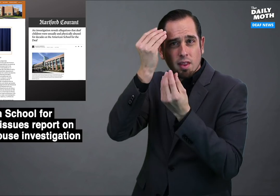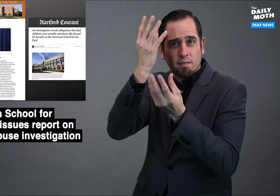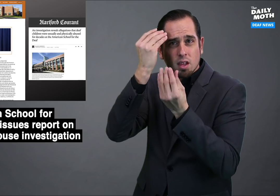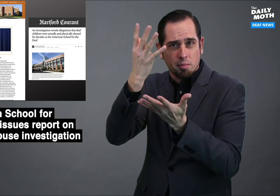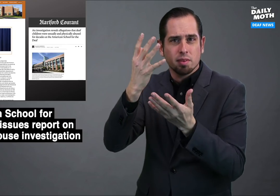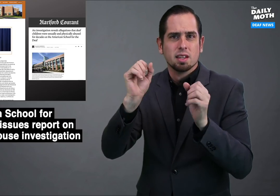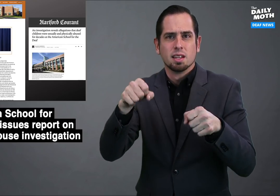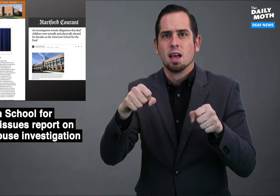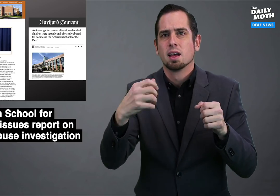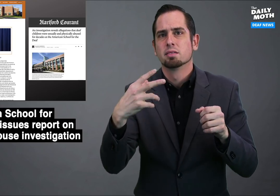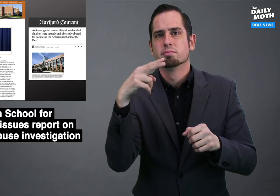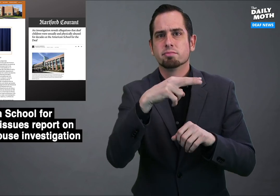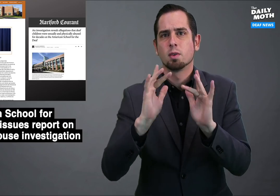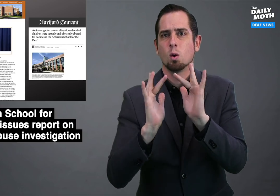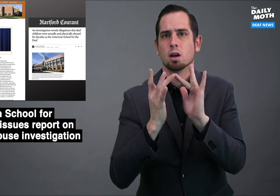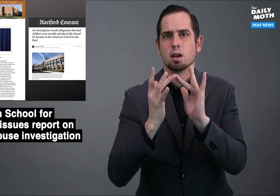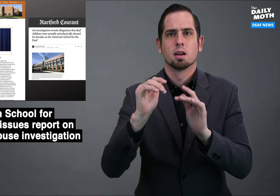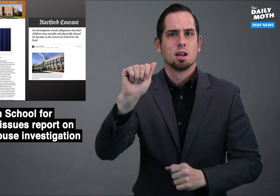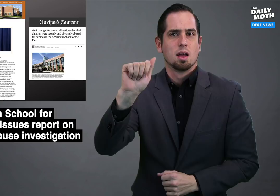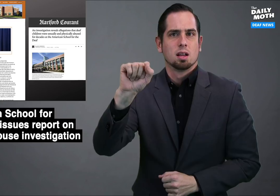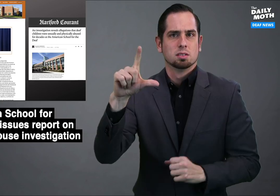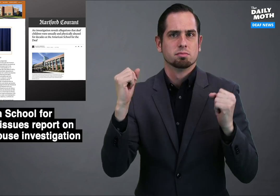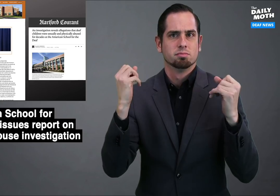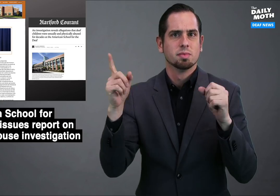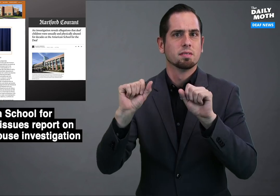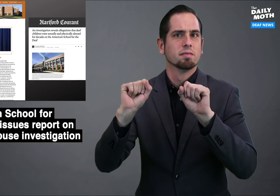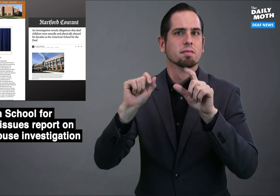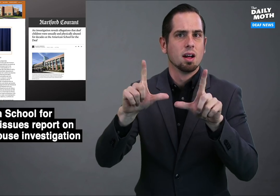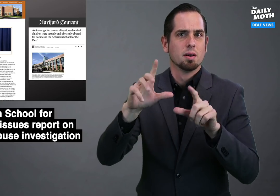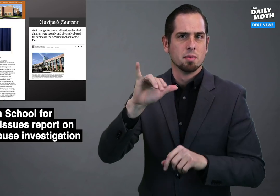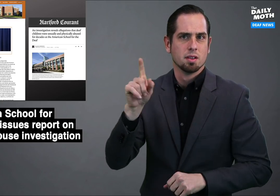The information is available online in ASL via a vlog